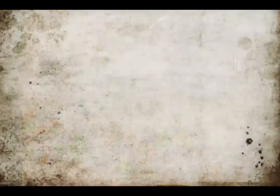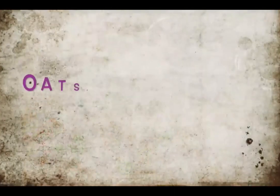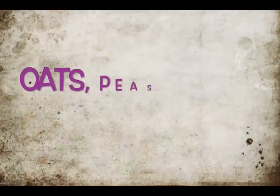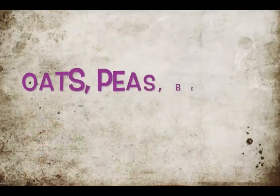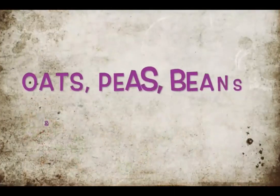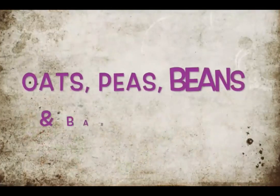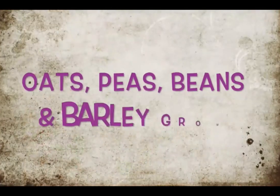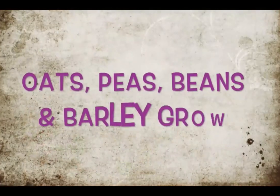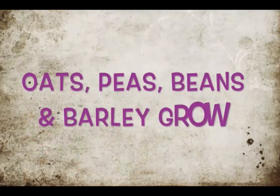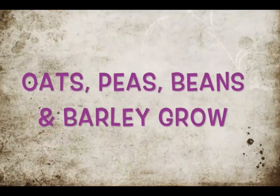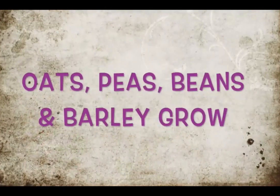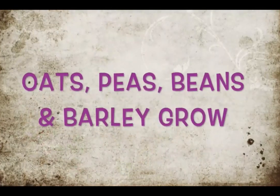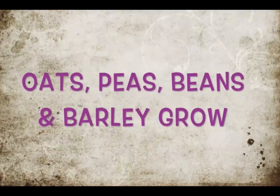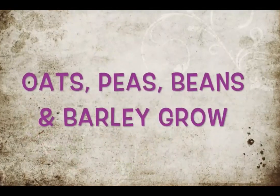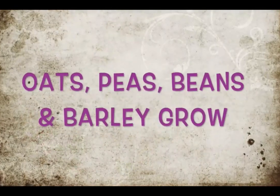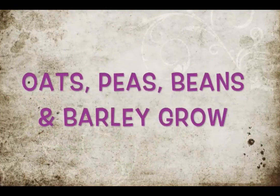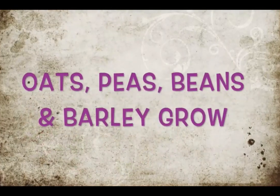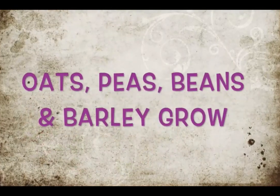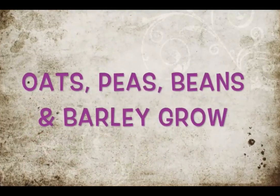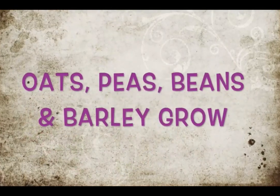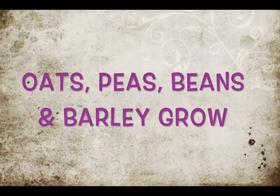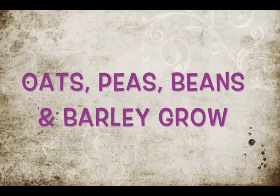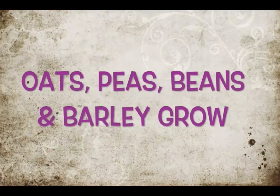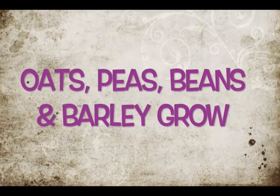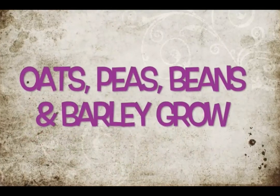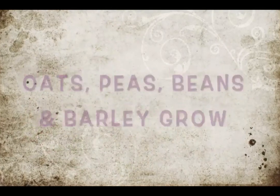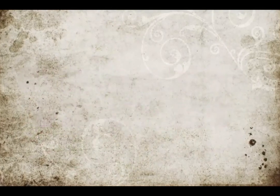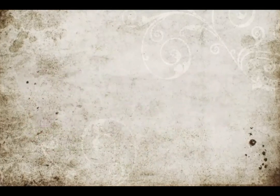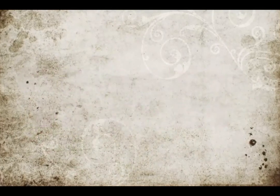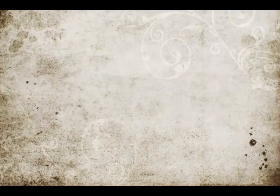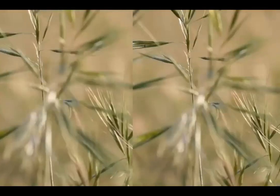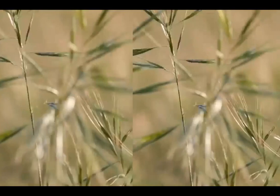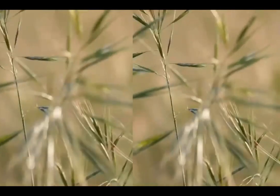Let's sing a song oats peas beans and barley grow. Be sure and do the motions with us.